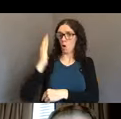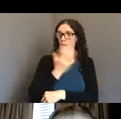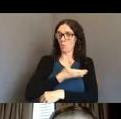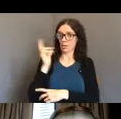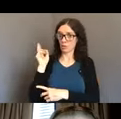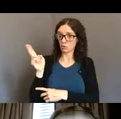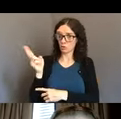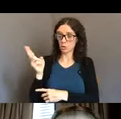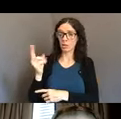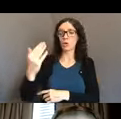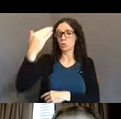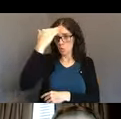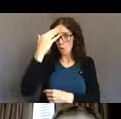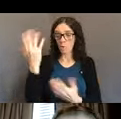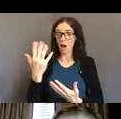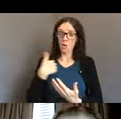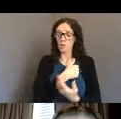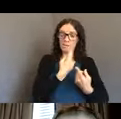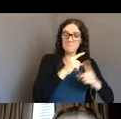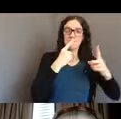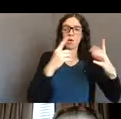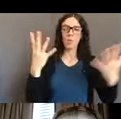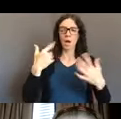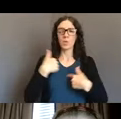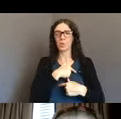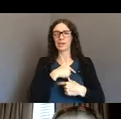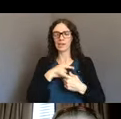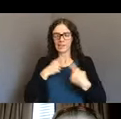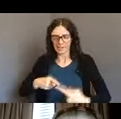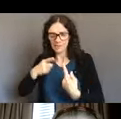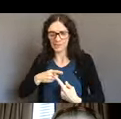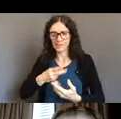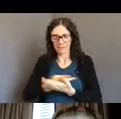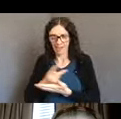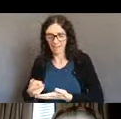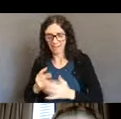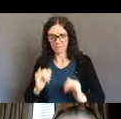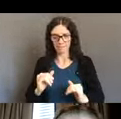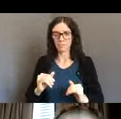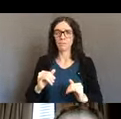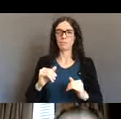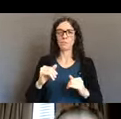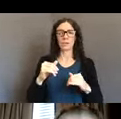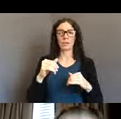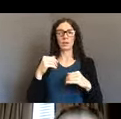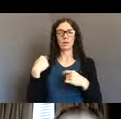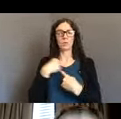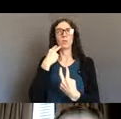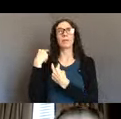we knew that we need to quickly, pull together and think about a solution to this global pandemic. This virus that